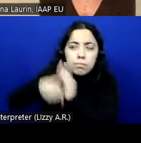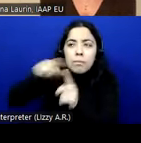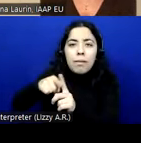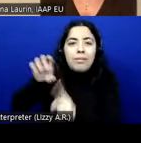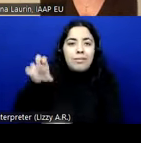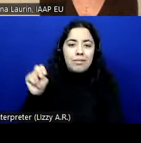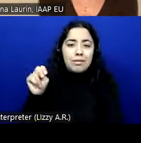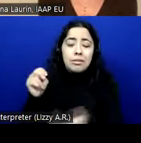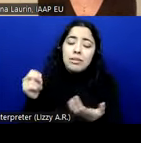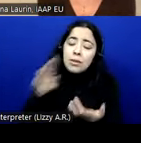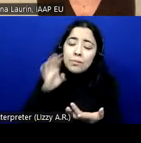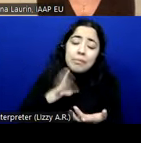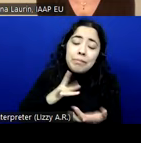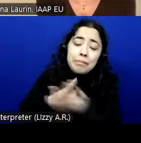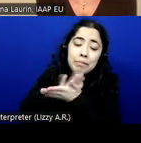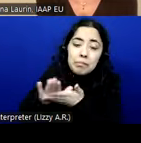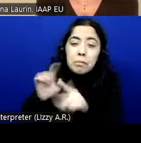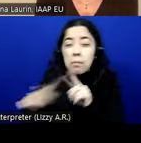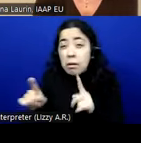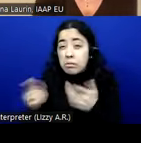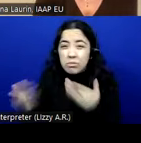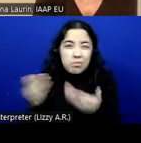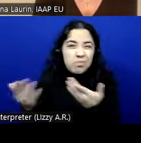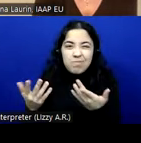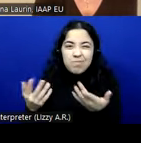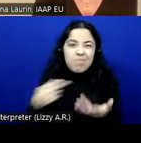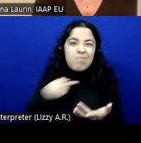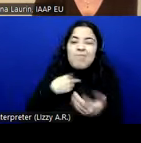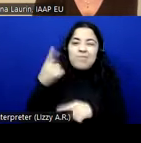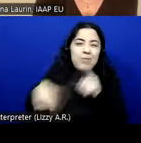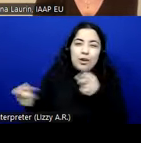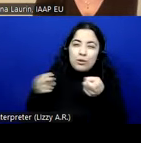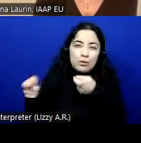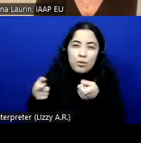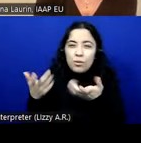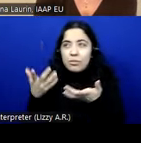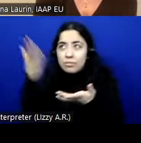it's something probably out of our hands are people writing the standard.